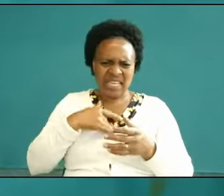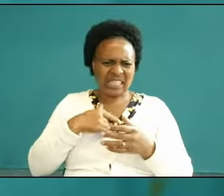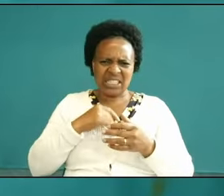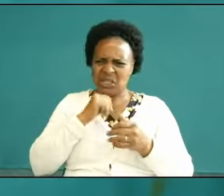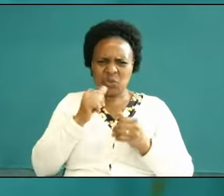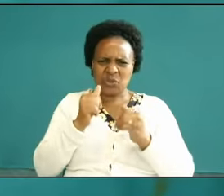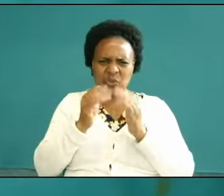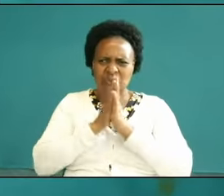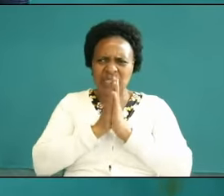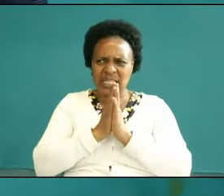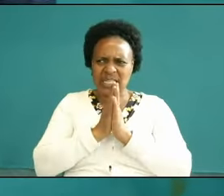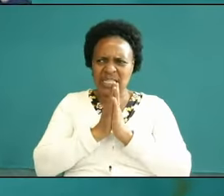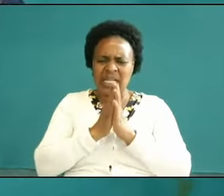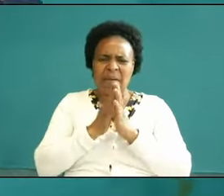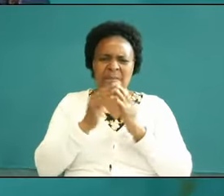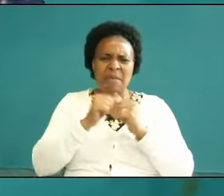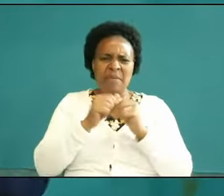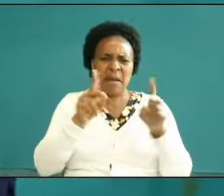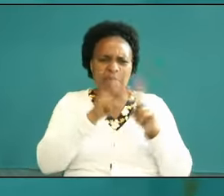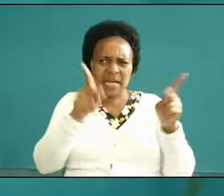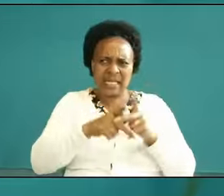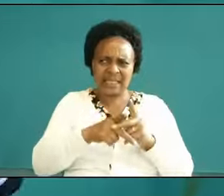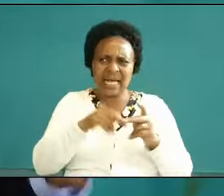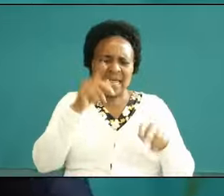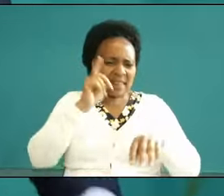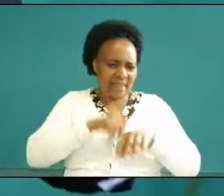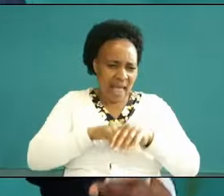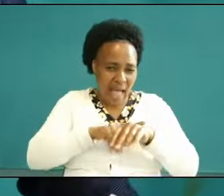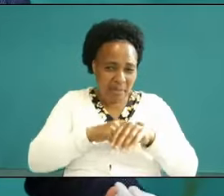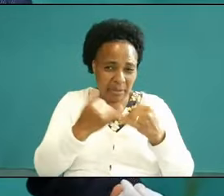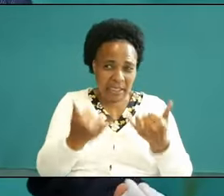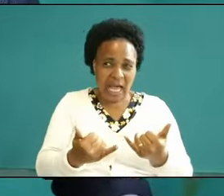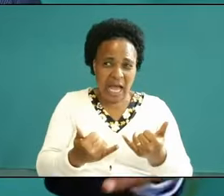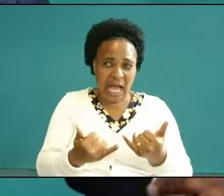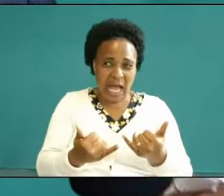you're feeling your prayers not going anywhere now that time if you have been walking with the